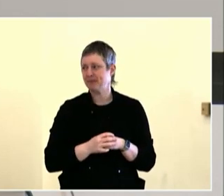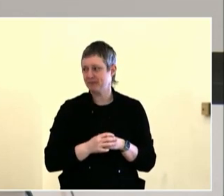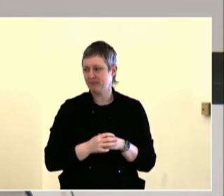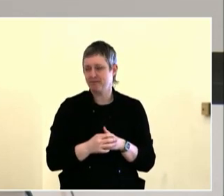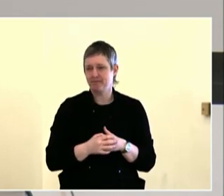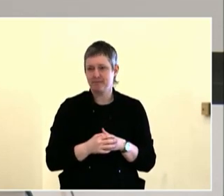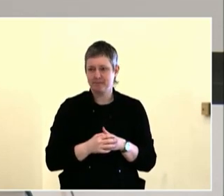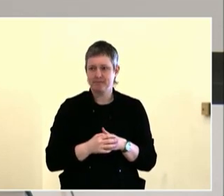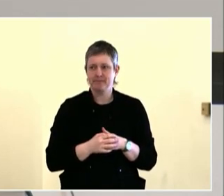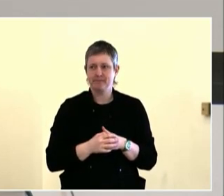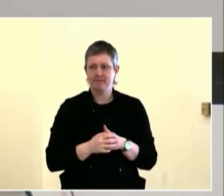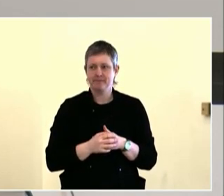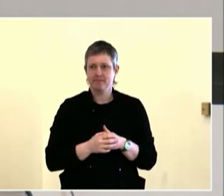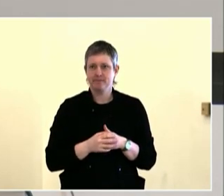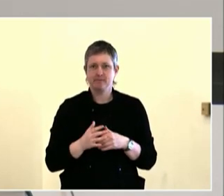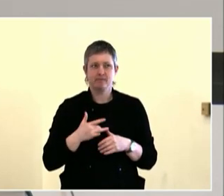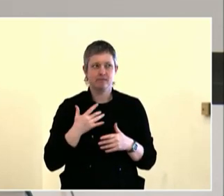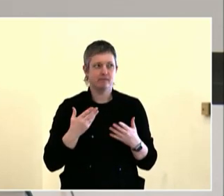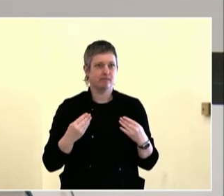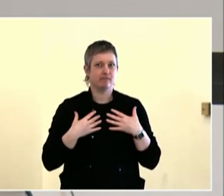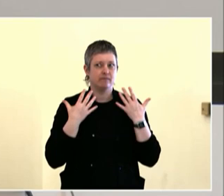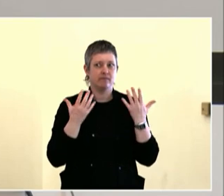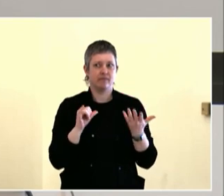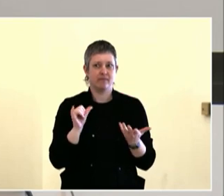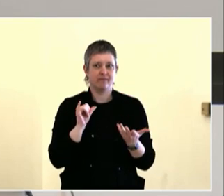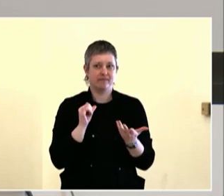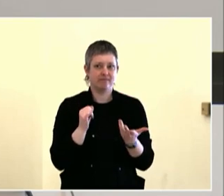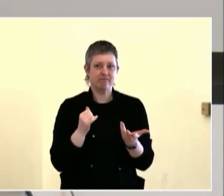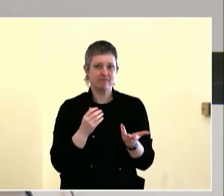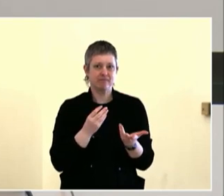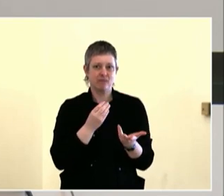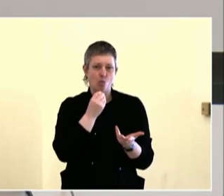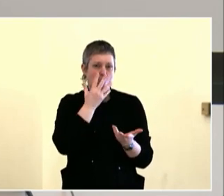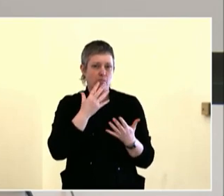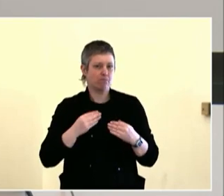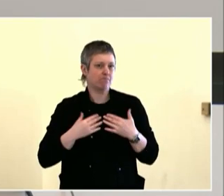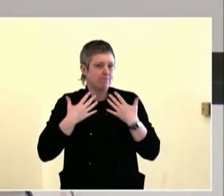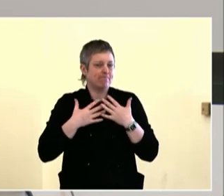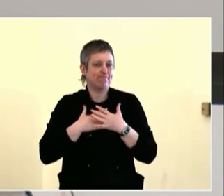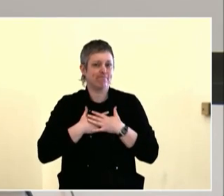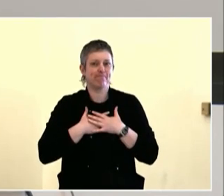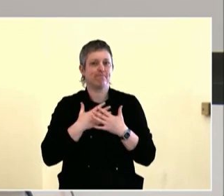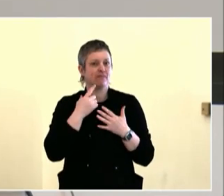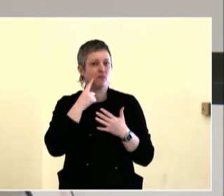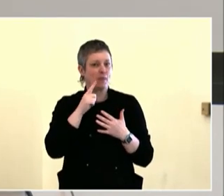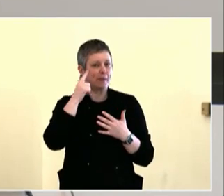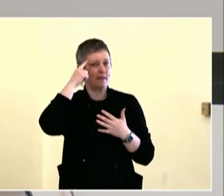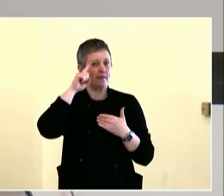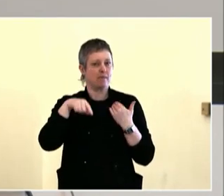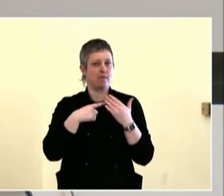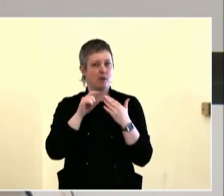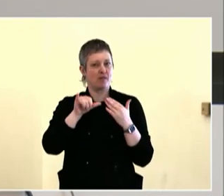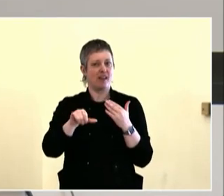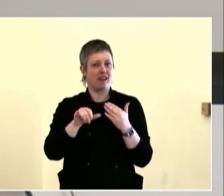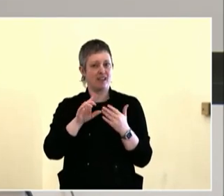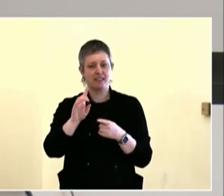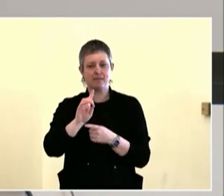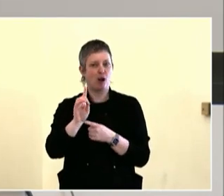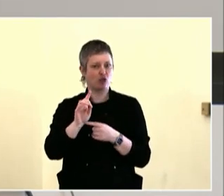at whatever level they're there for that day. And then, again, overarching,